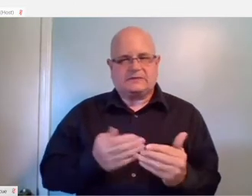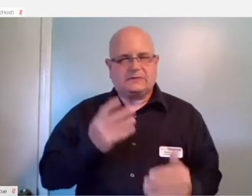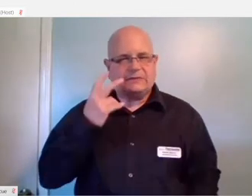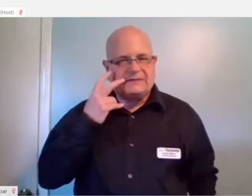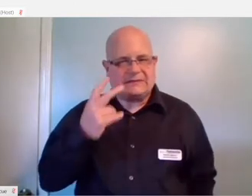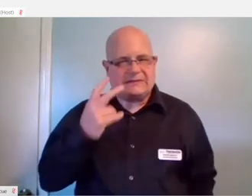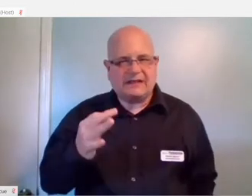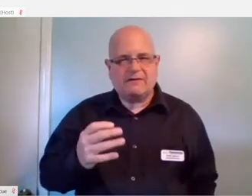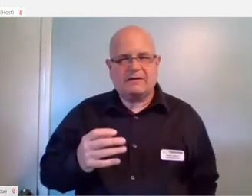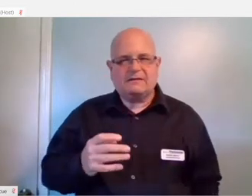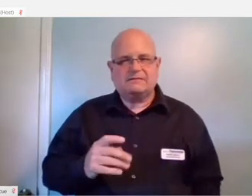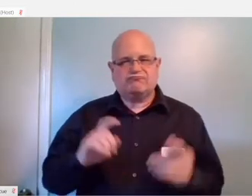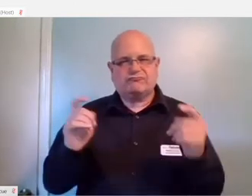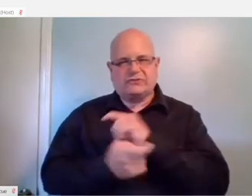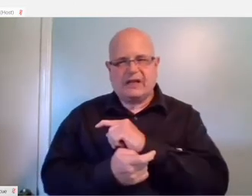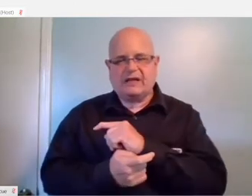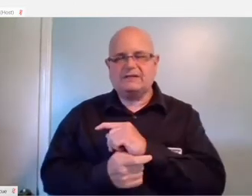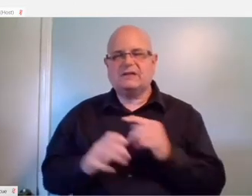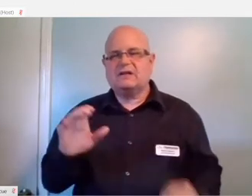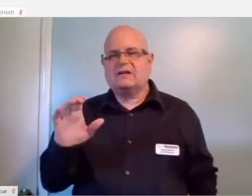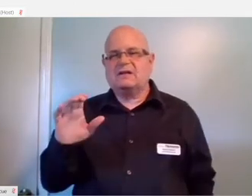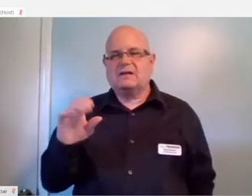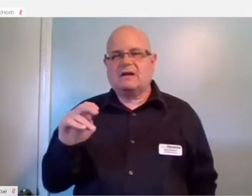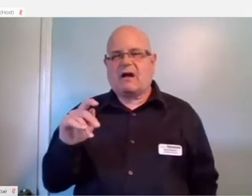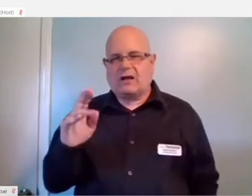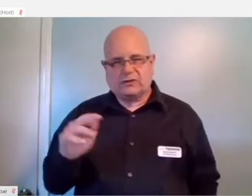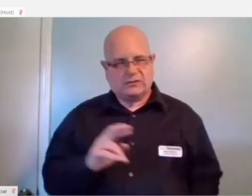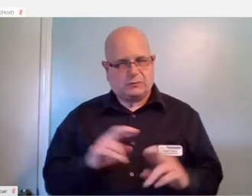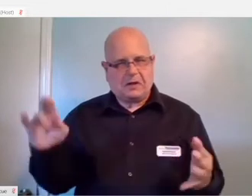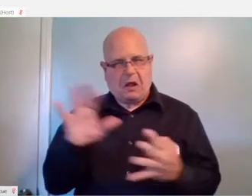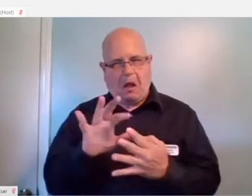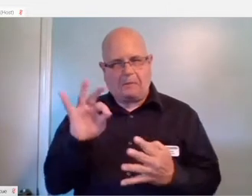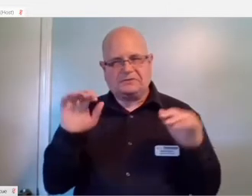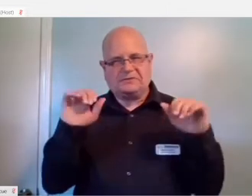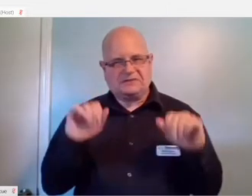in a higher contrast and there's an option available for the Xbox one's operating system